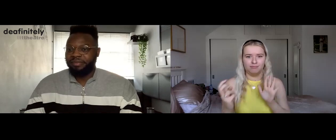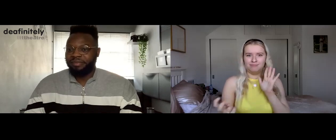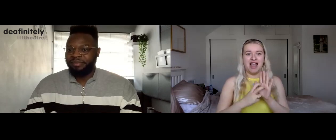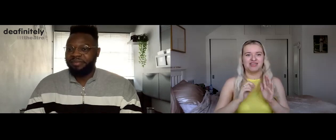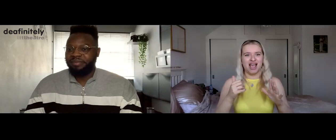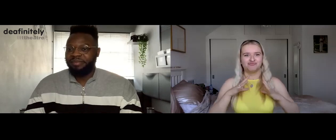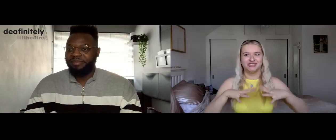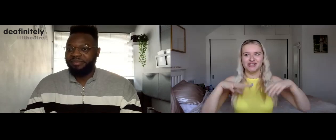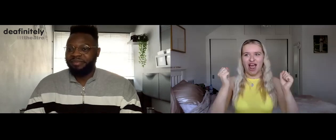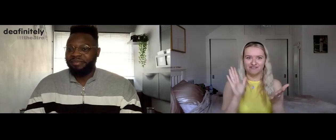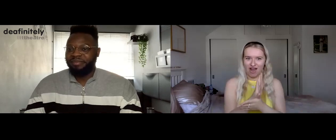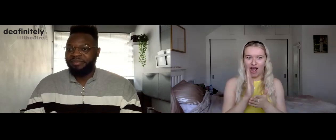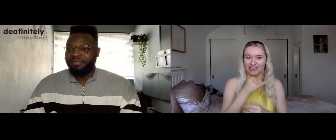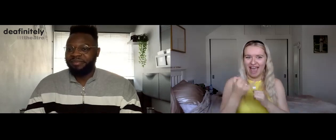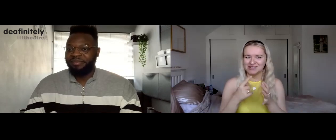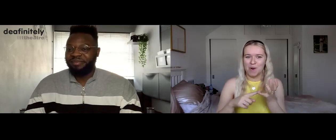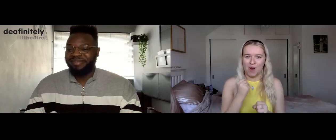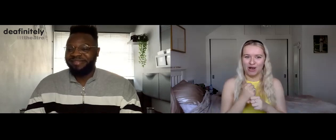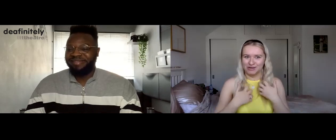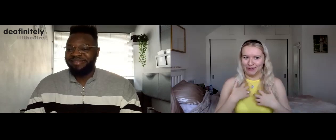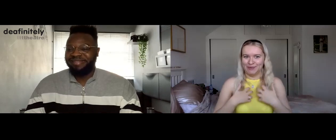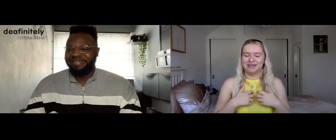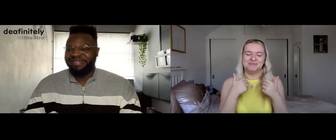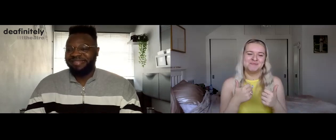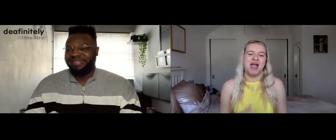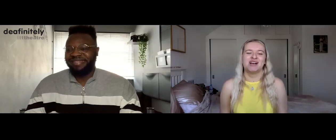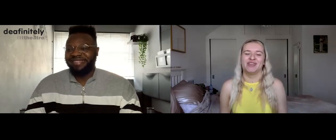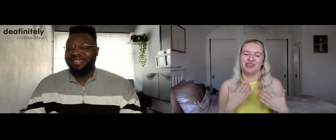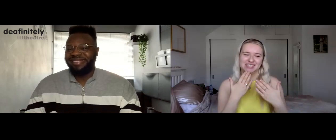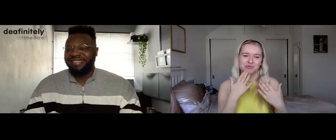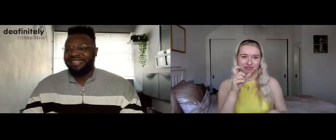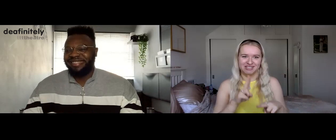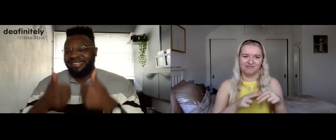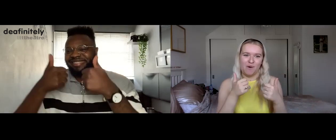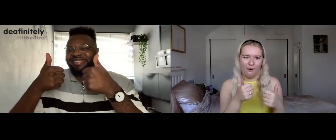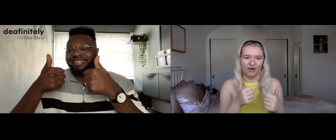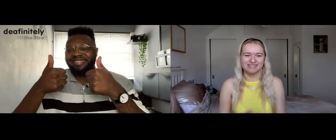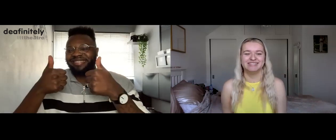And enjoy some fun at the end of August! Thank you Chris Fonseca.